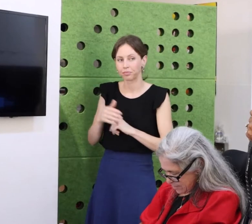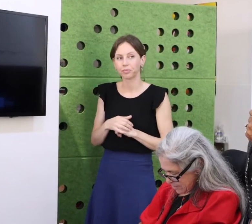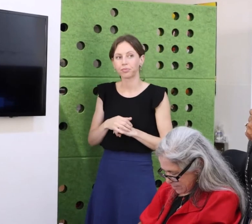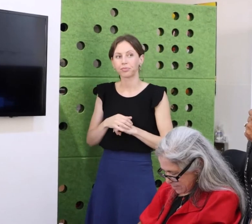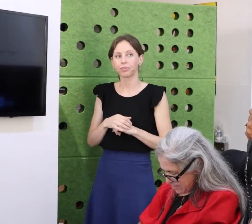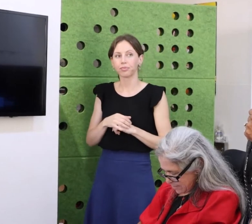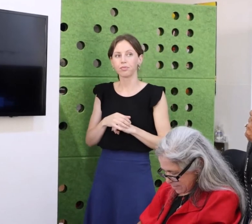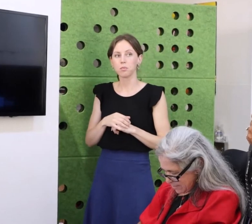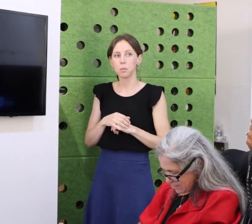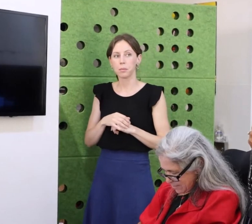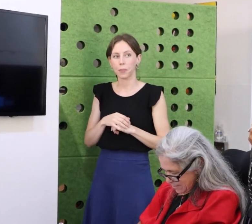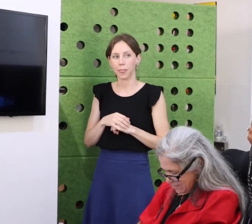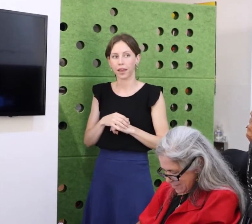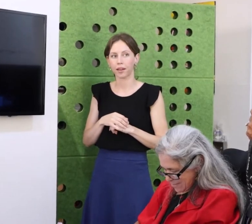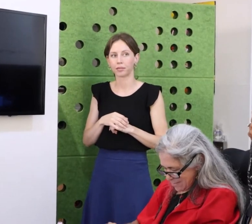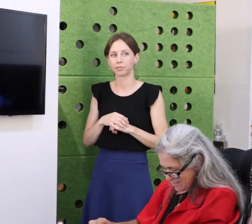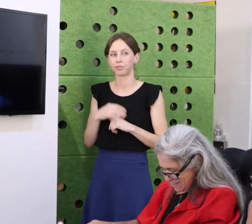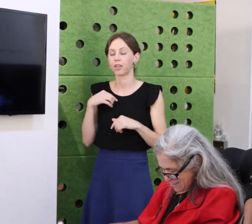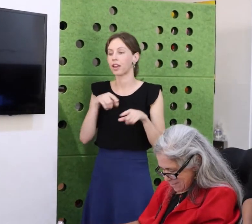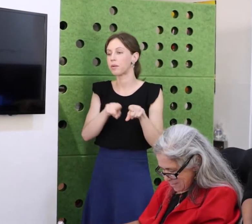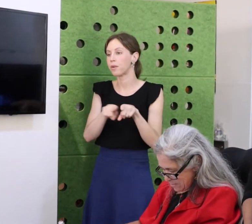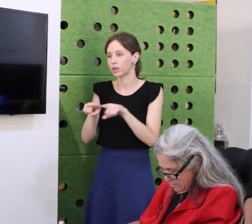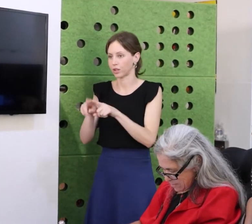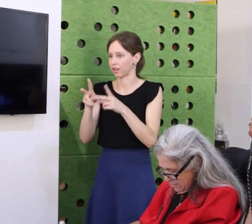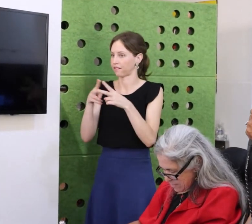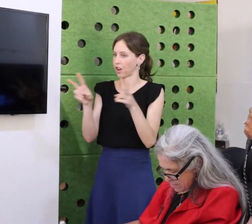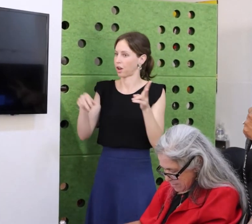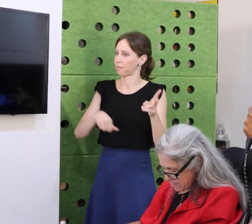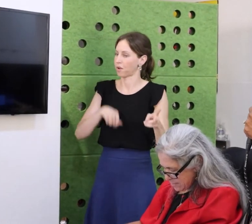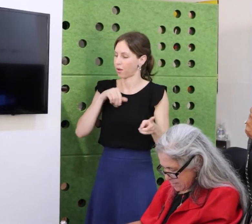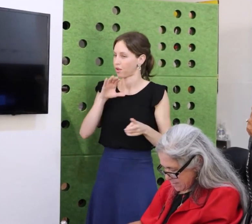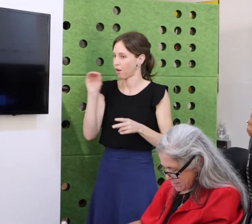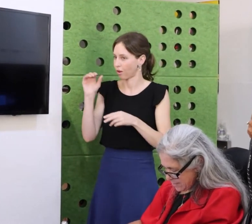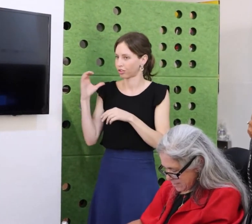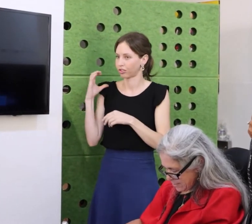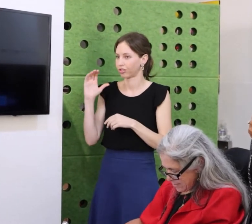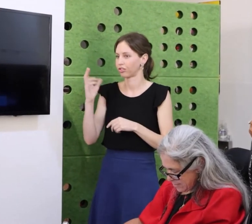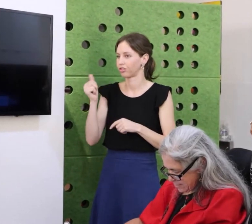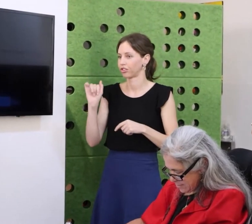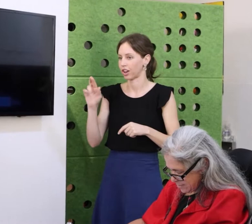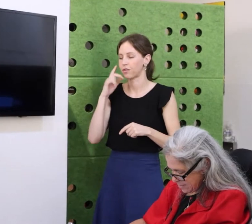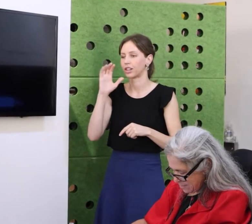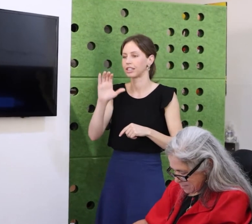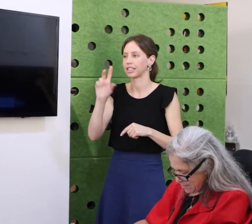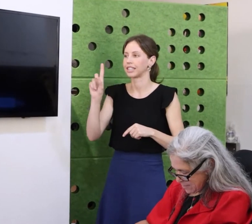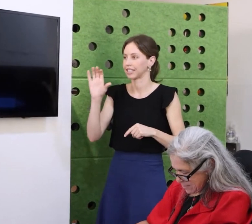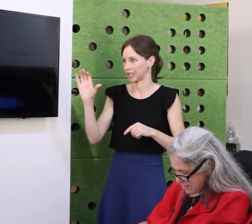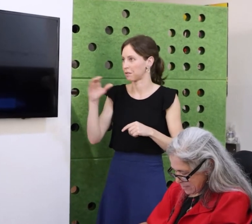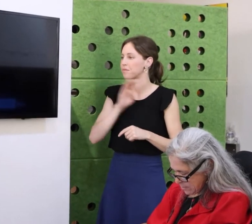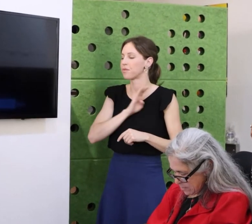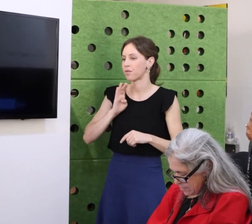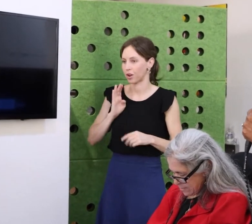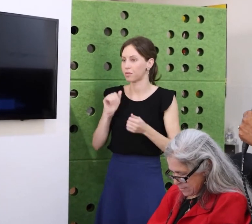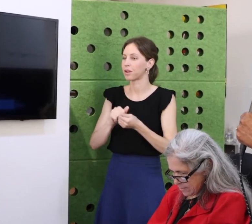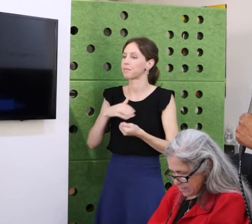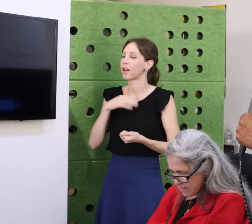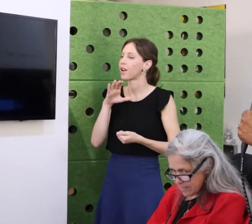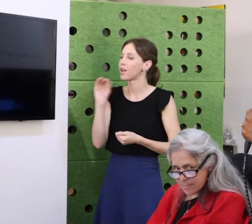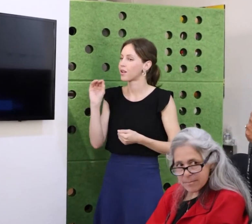as a video of our incredible awesome staff. I am so happy that you are taking the time to join us tonight.